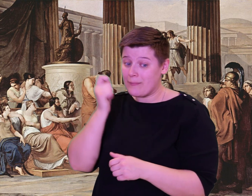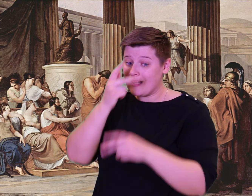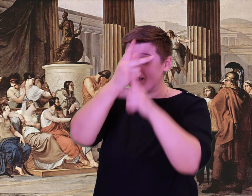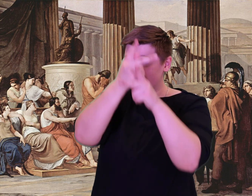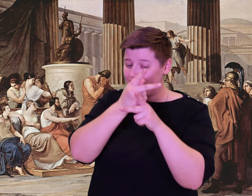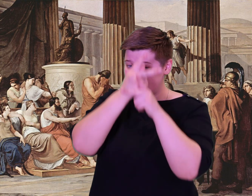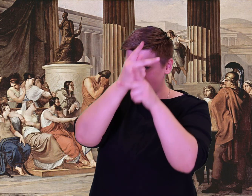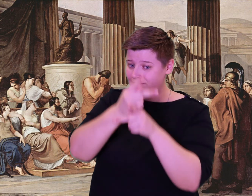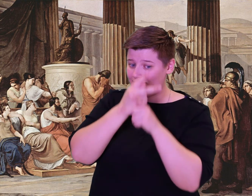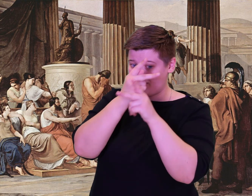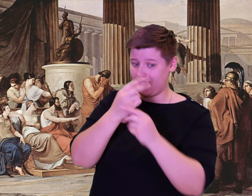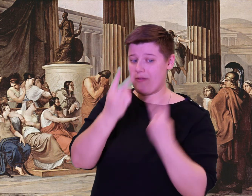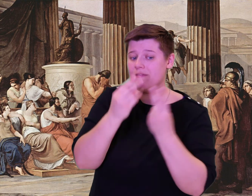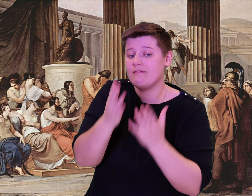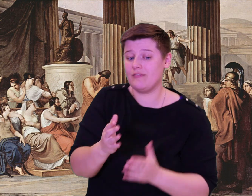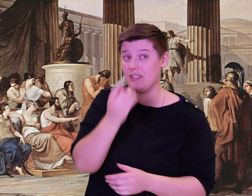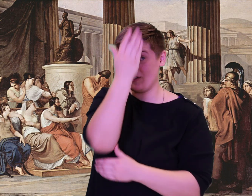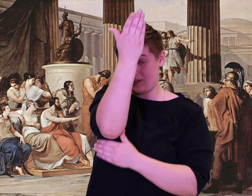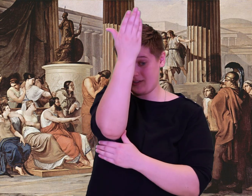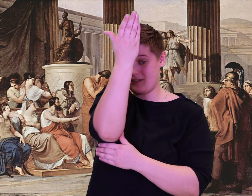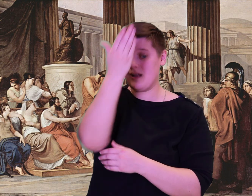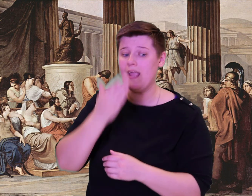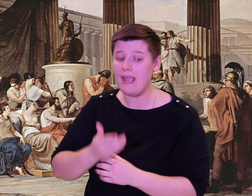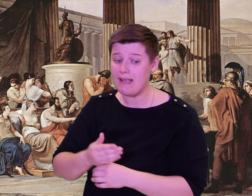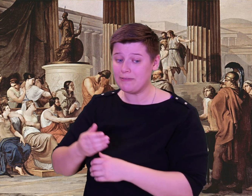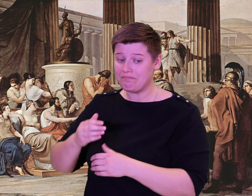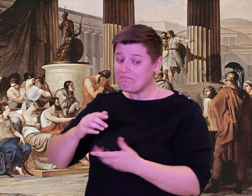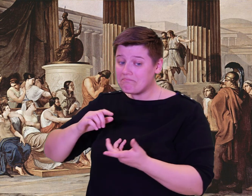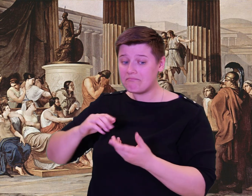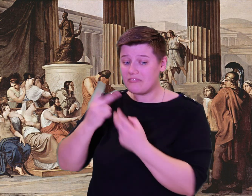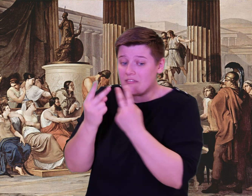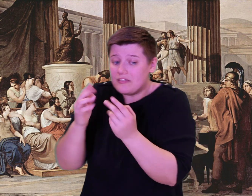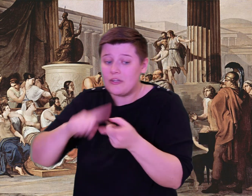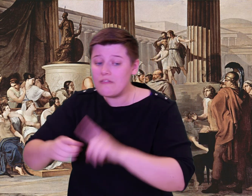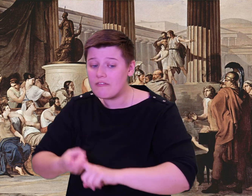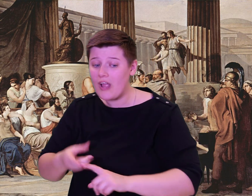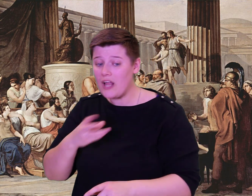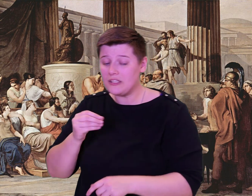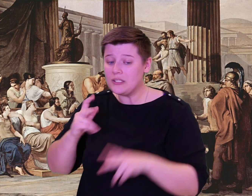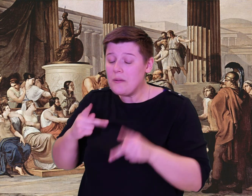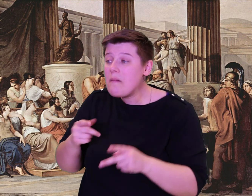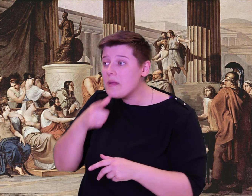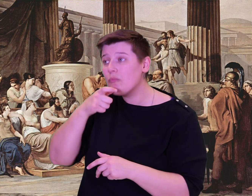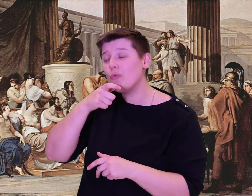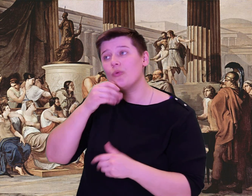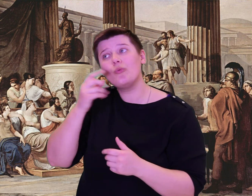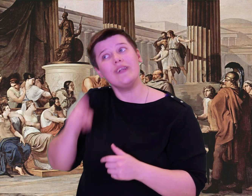You order me to fear the gods! My people think nothing of that Zeus with